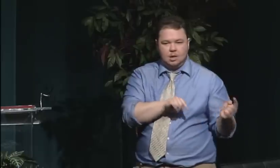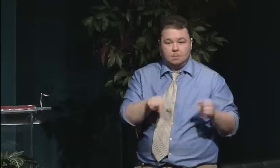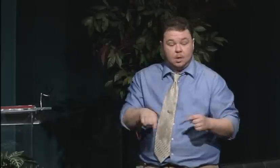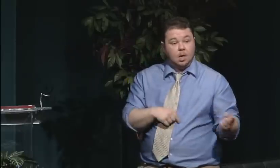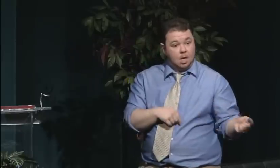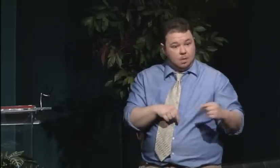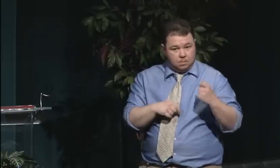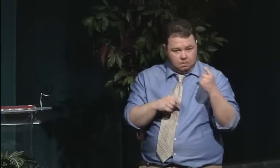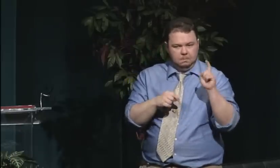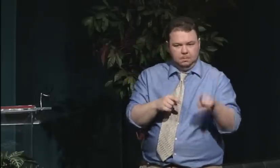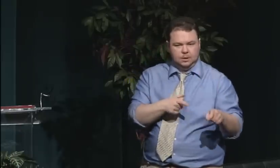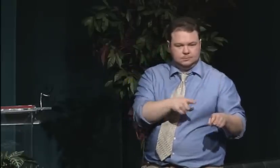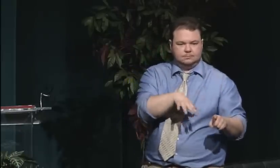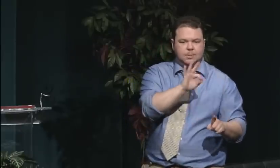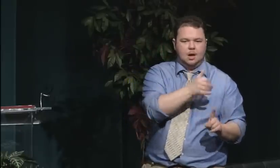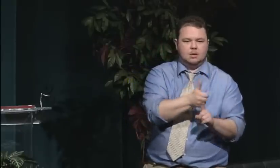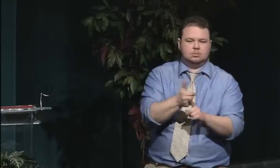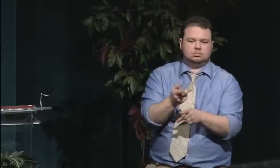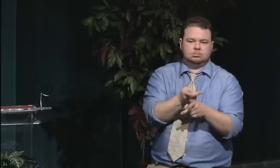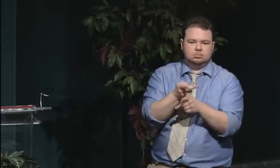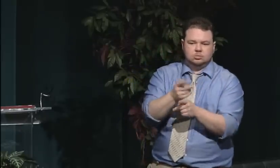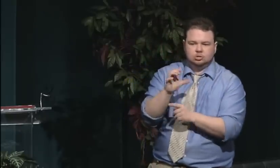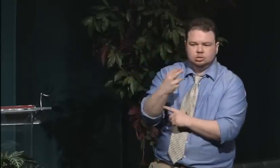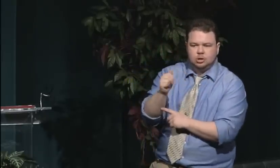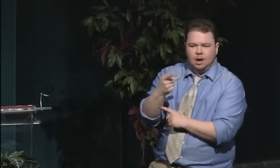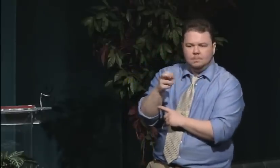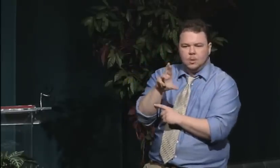so they were here to stay. In '86, it was not easy.